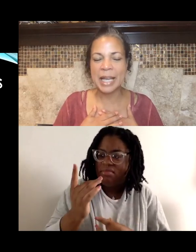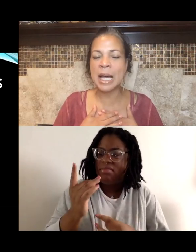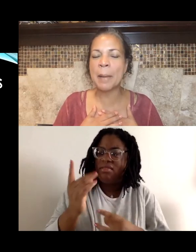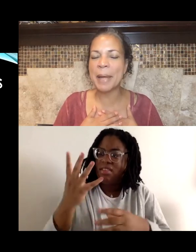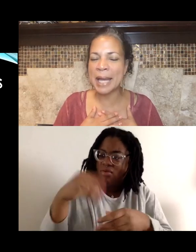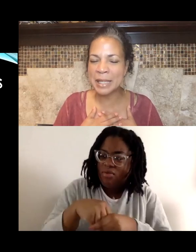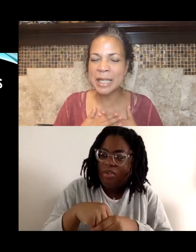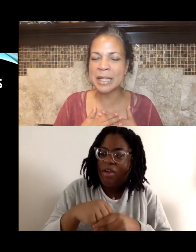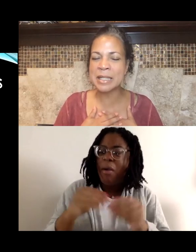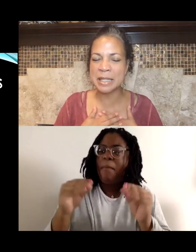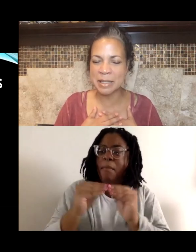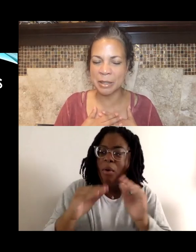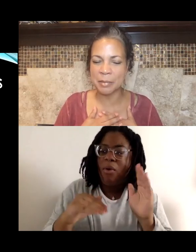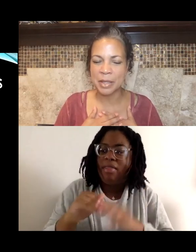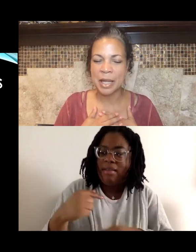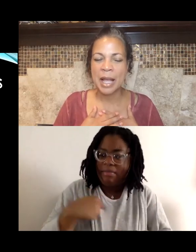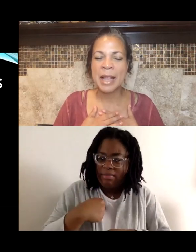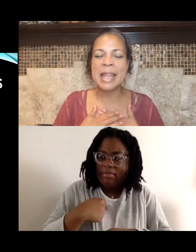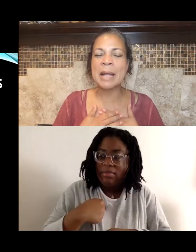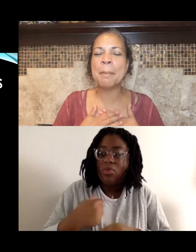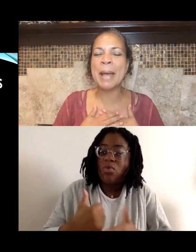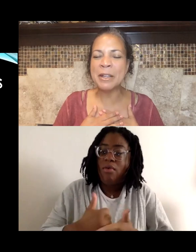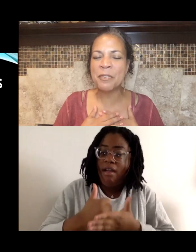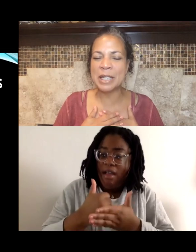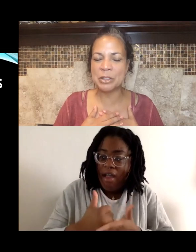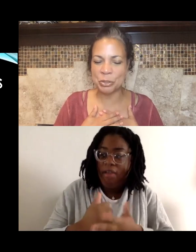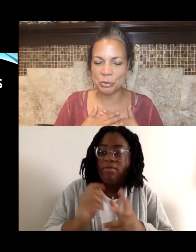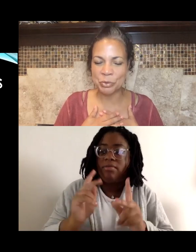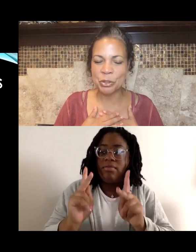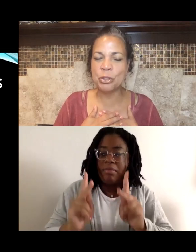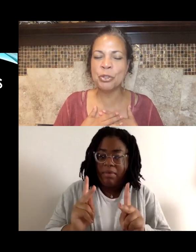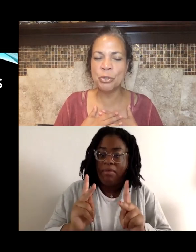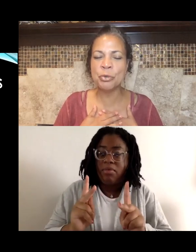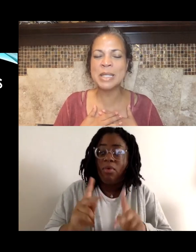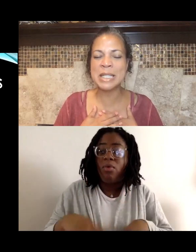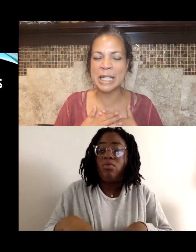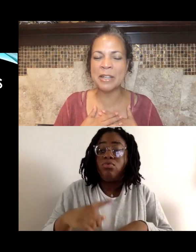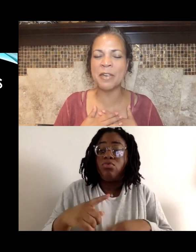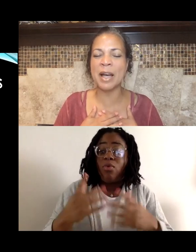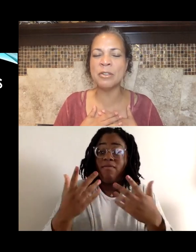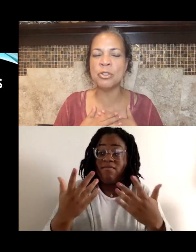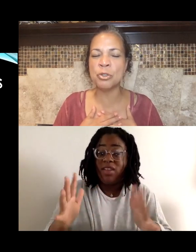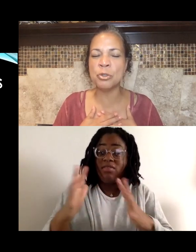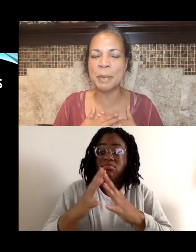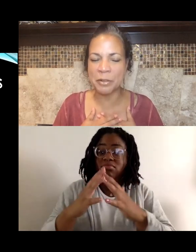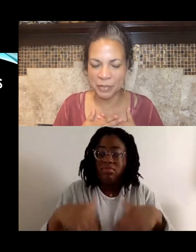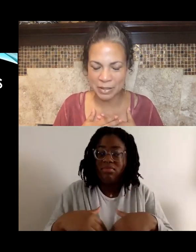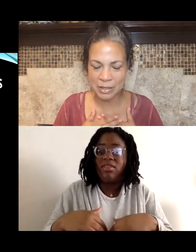in upending a system that benefited you. You receive undue benefits,